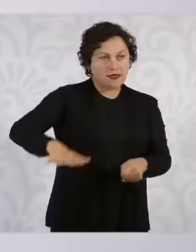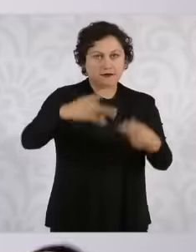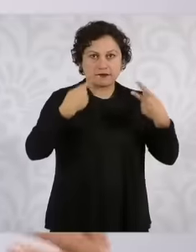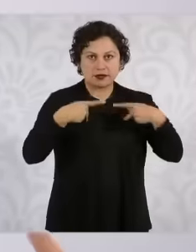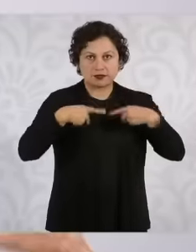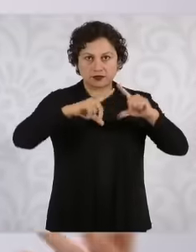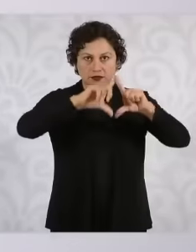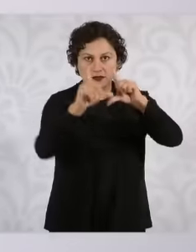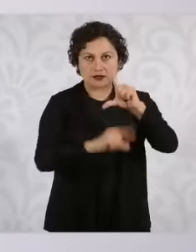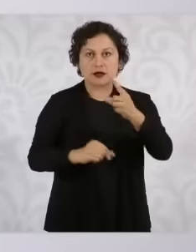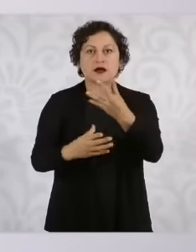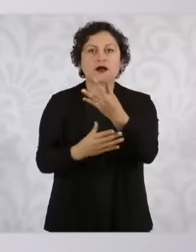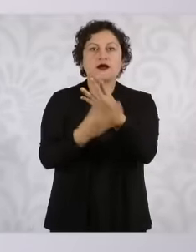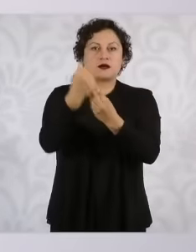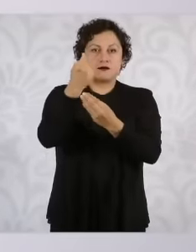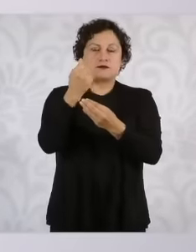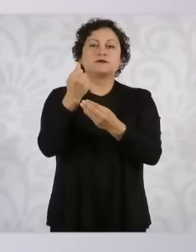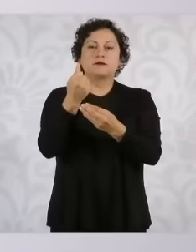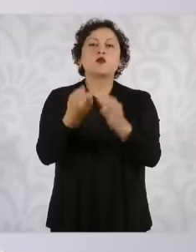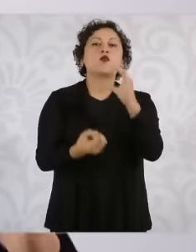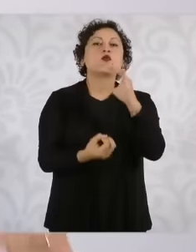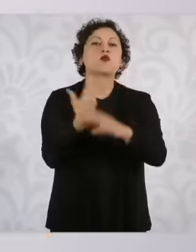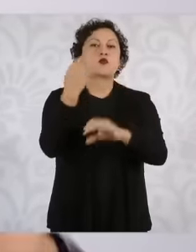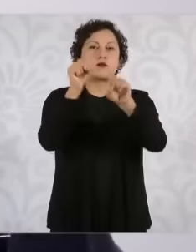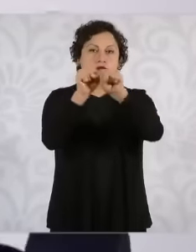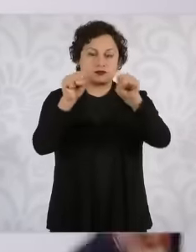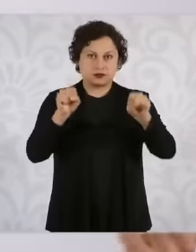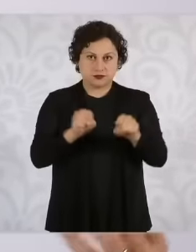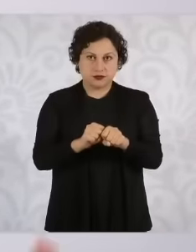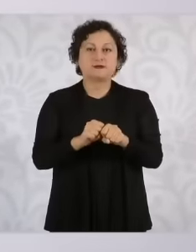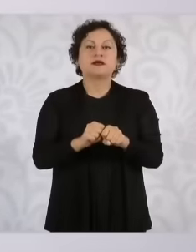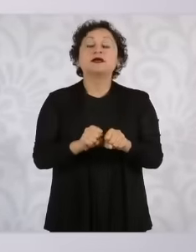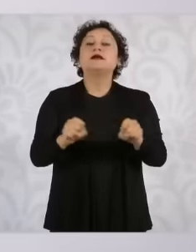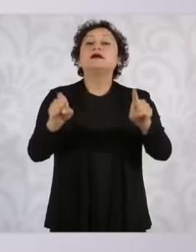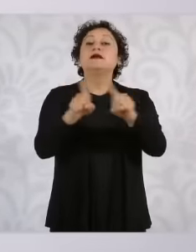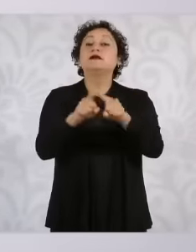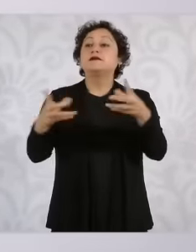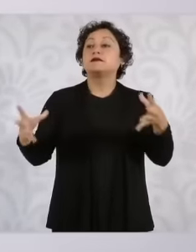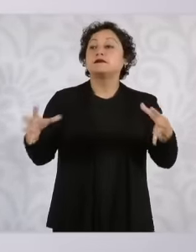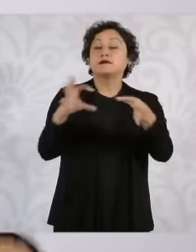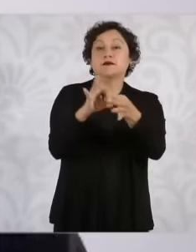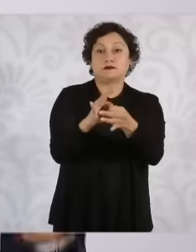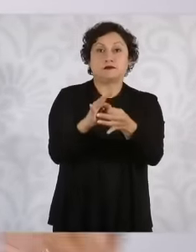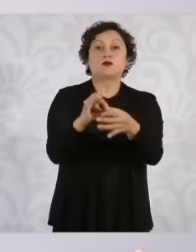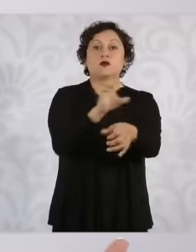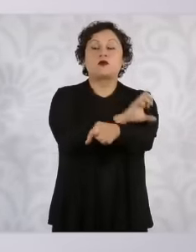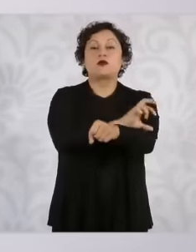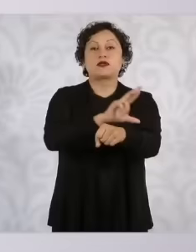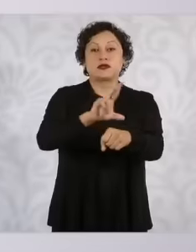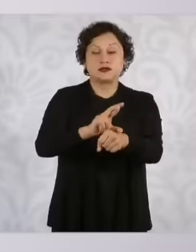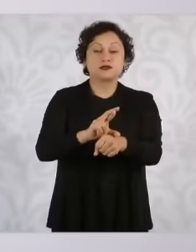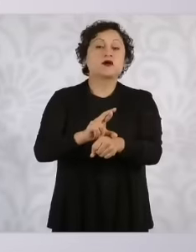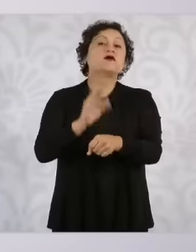finally the coordination the coordination with the attorney general's office of the republic the coordination